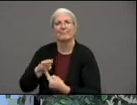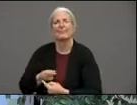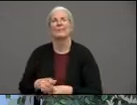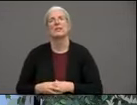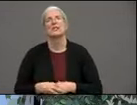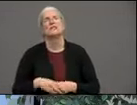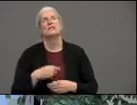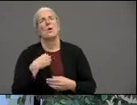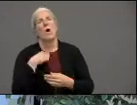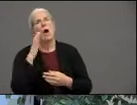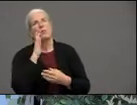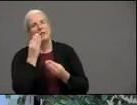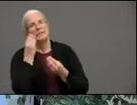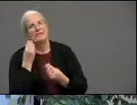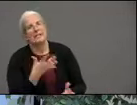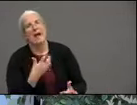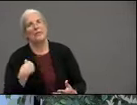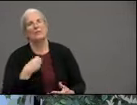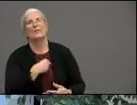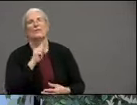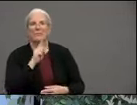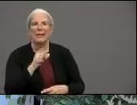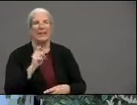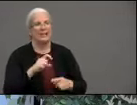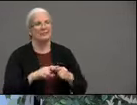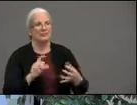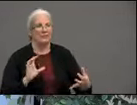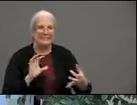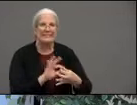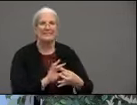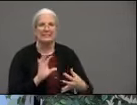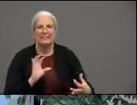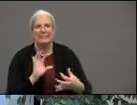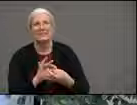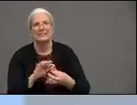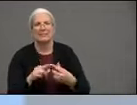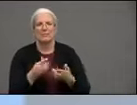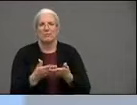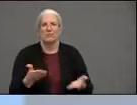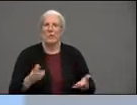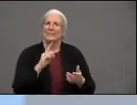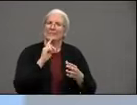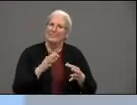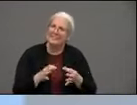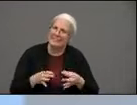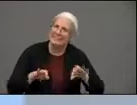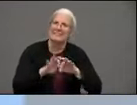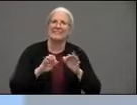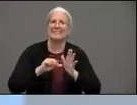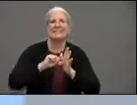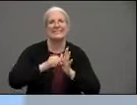uh connect them to resources that are that are important i think one important message and and this is an important message